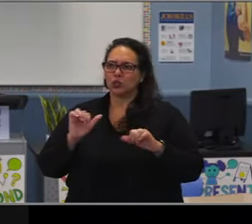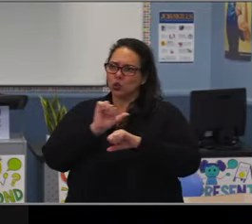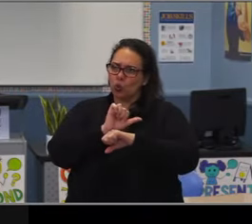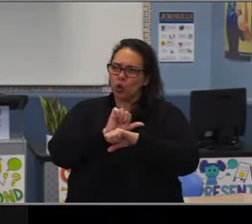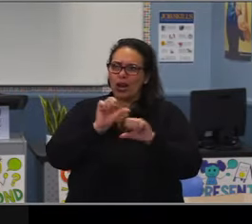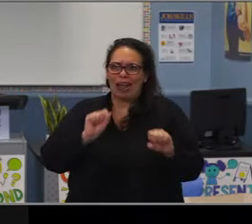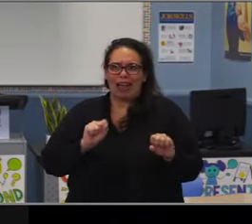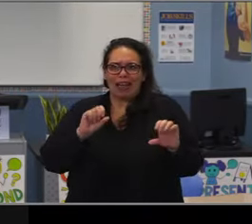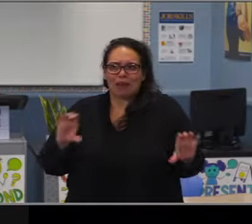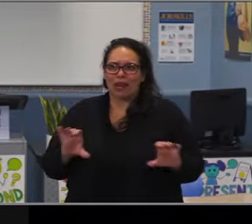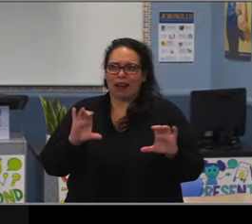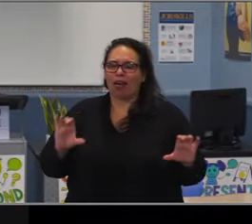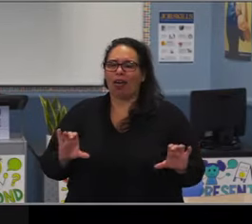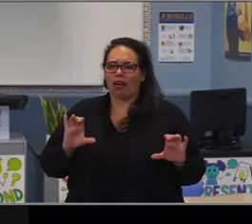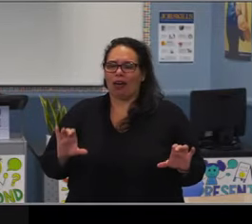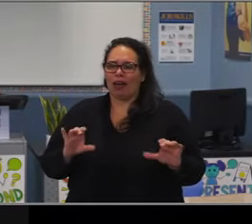And it's interesting when you look at A-G